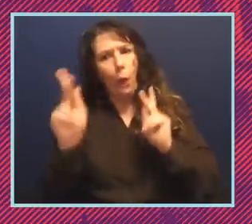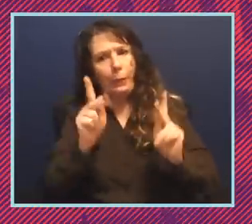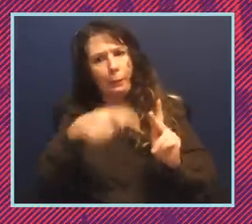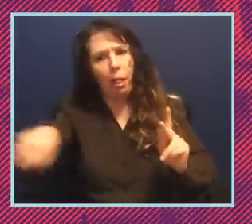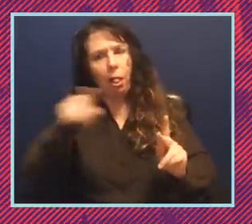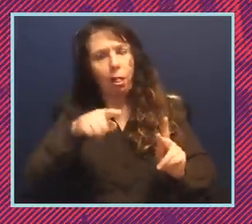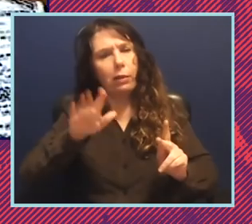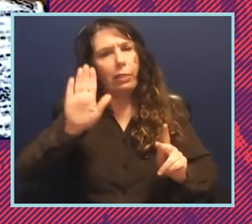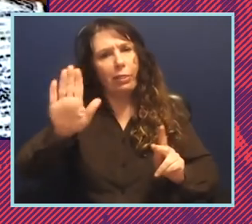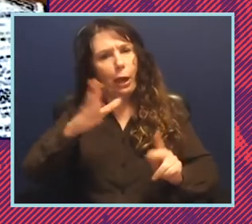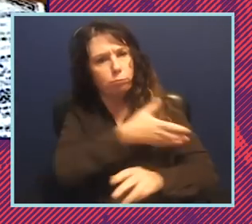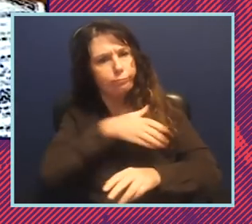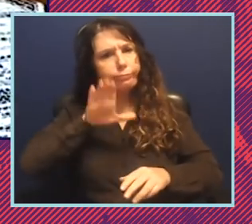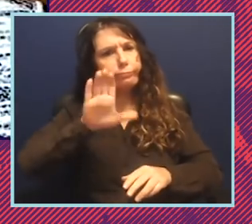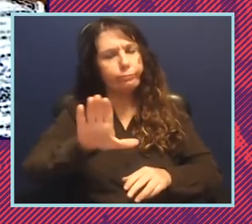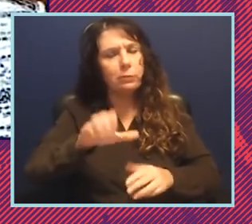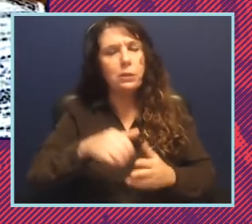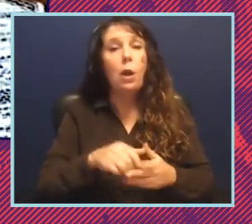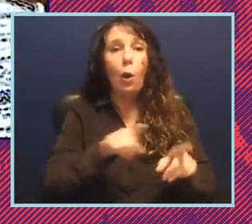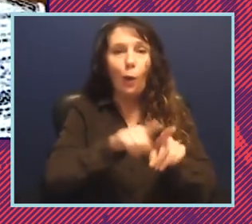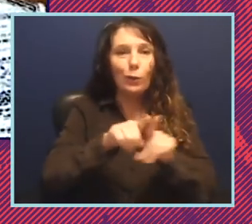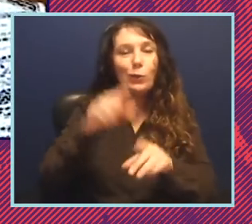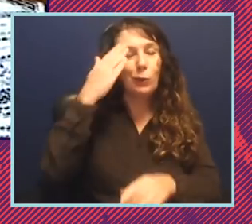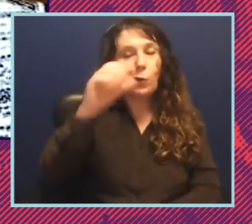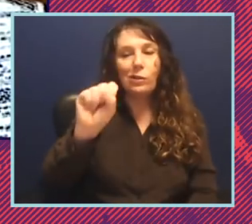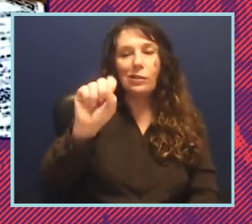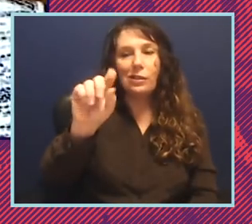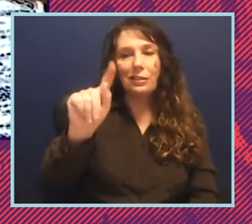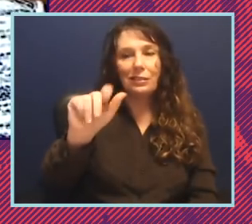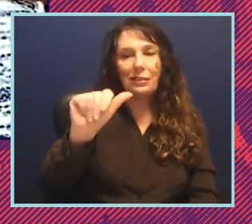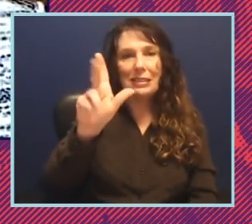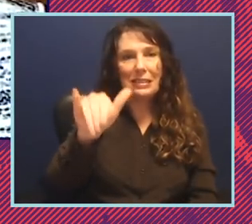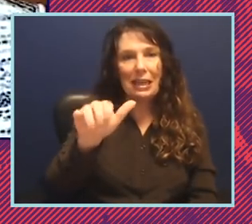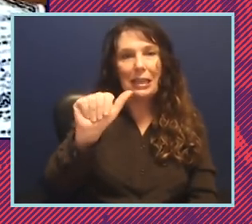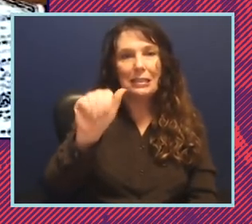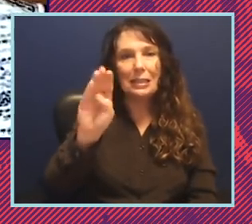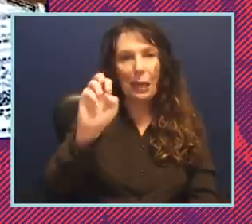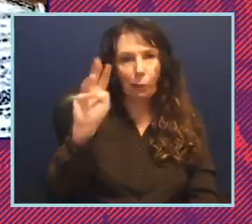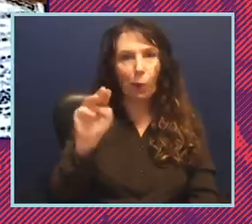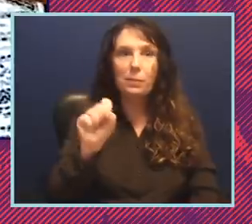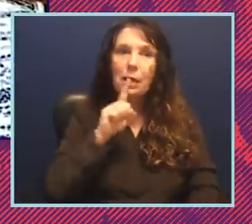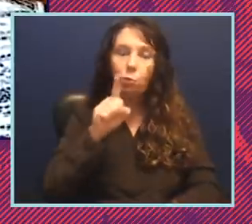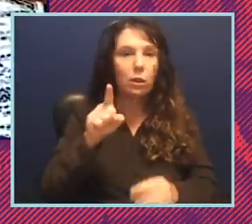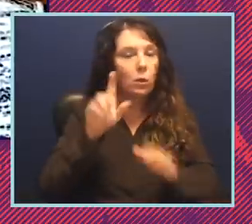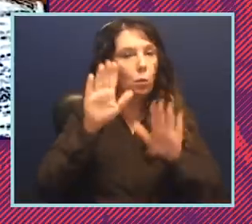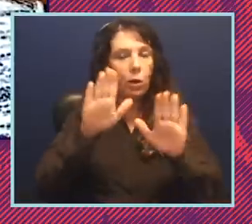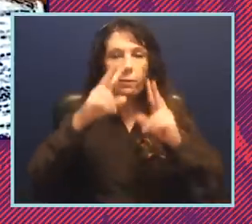Abrams came up with a brilliant analysis of the issues of concern to African-American voters.